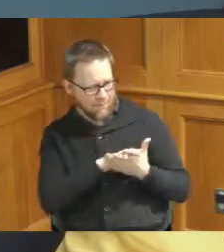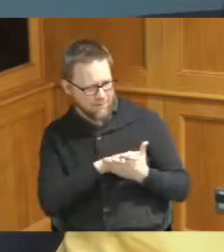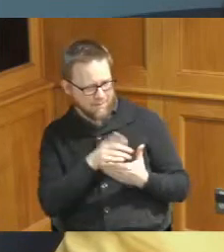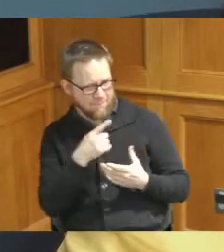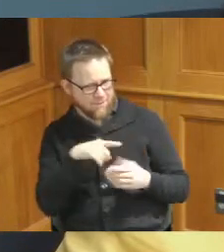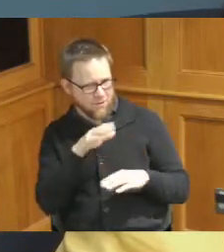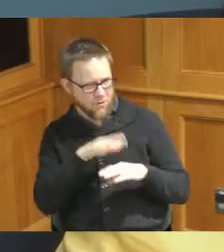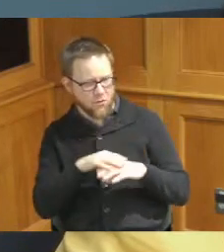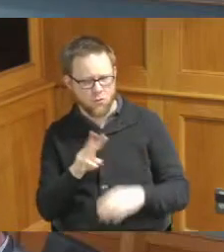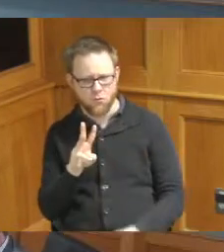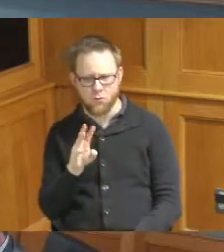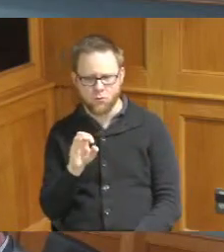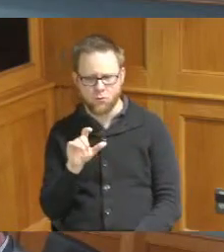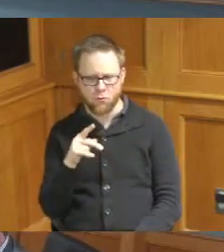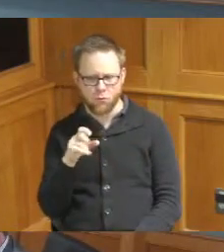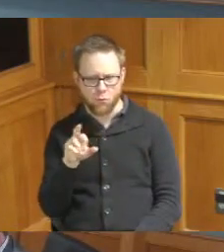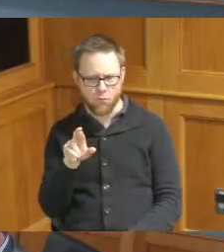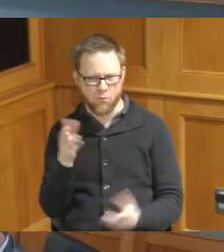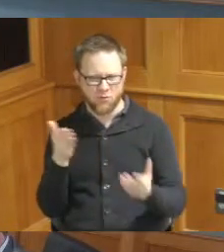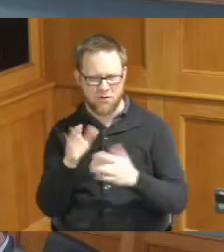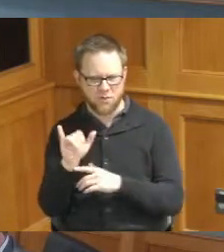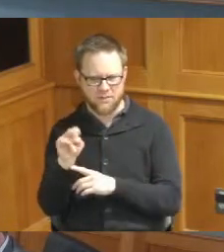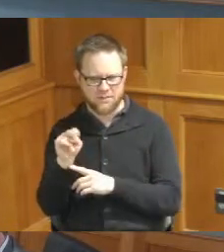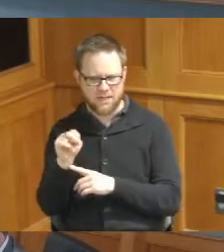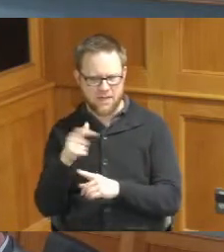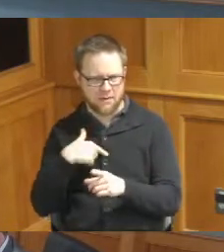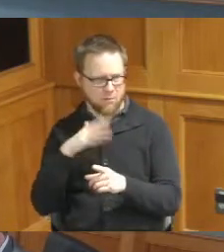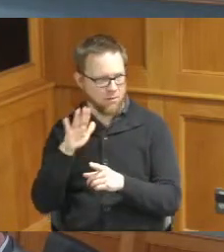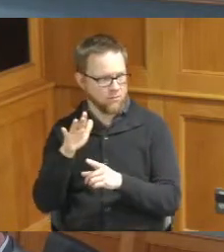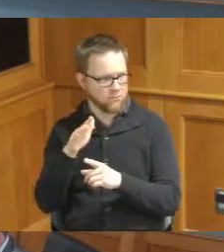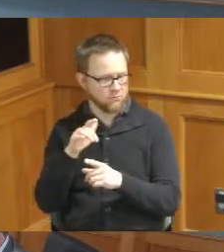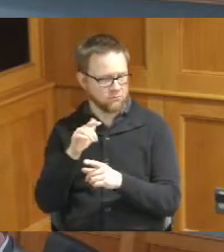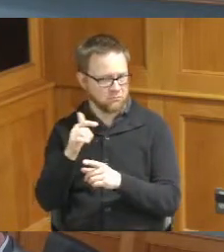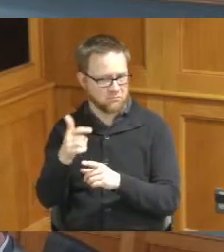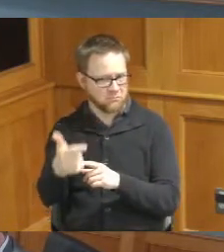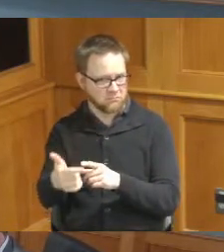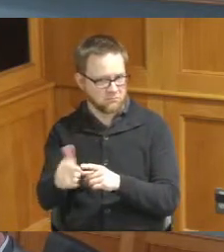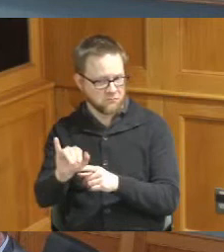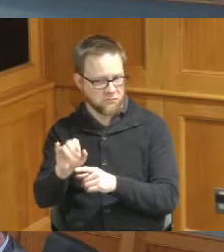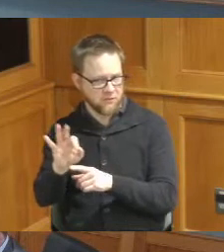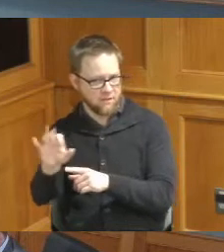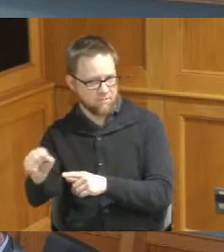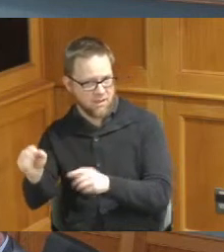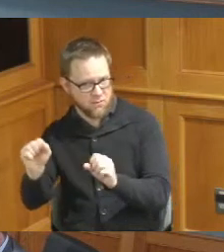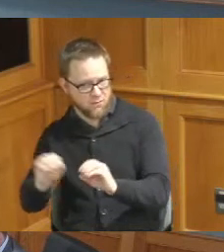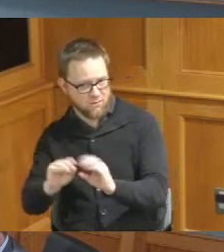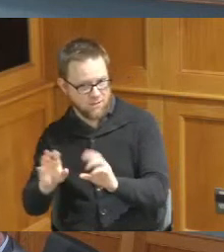Wolper Avenue in Cincinnati but I will defer to our colleagues at JFS if there's anyone online Who